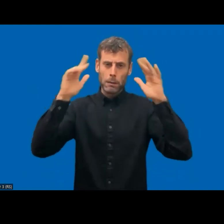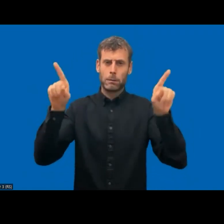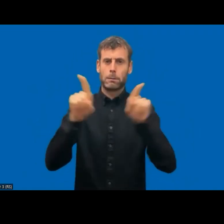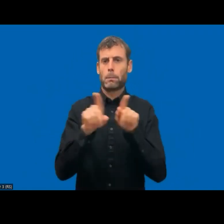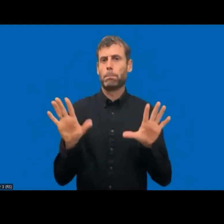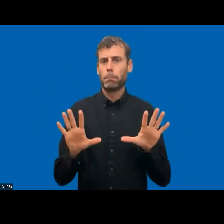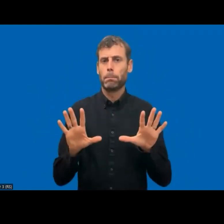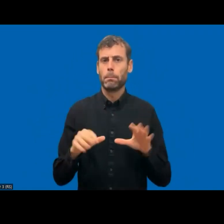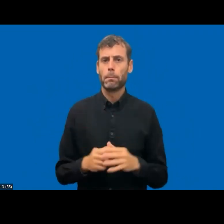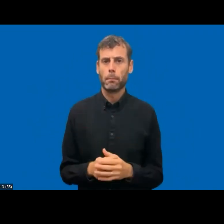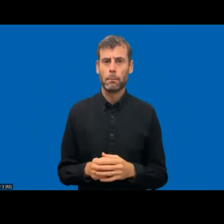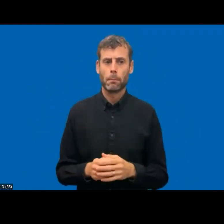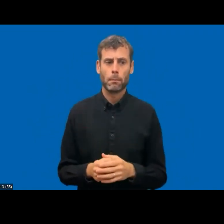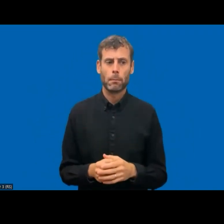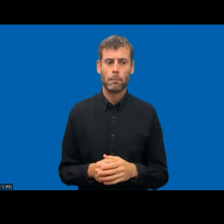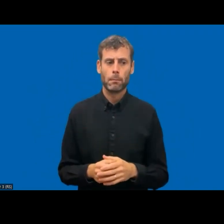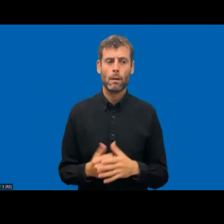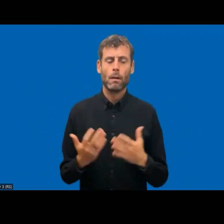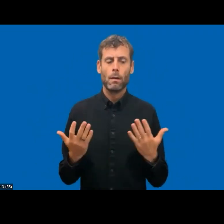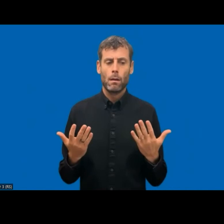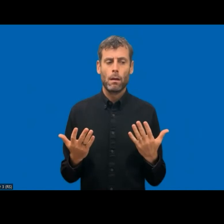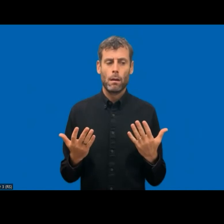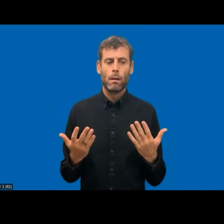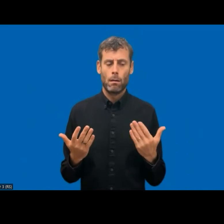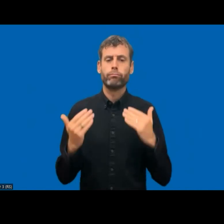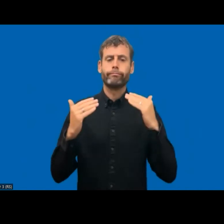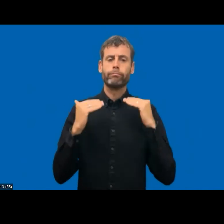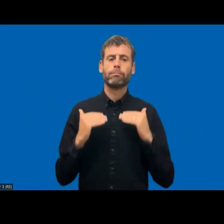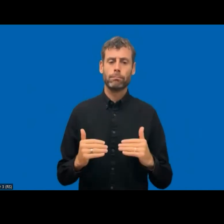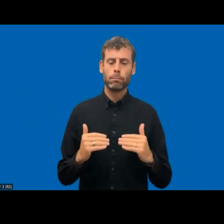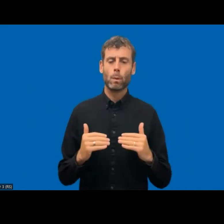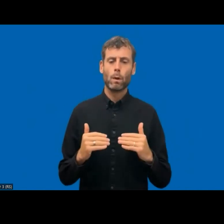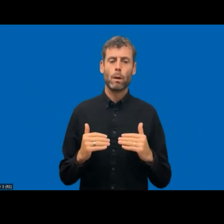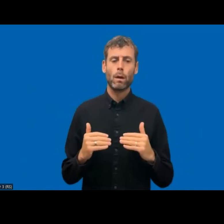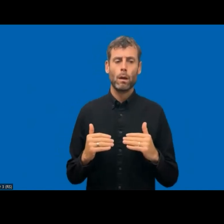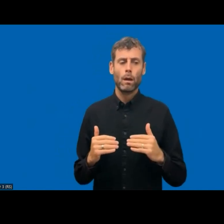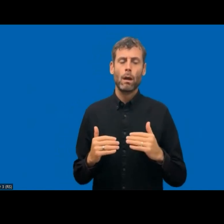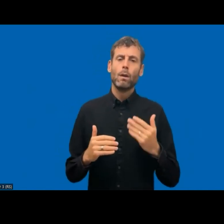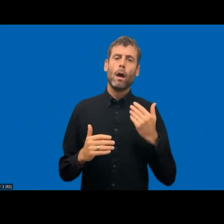about just letting you all know about the regulation that we have had in place, since